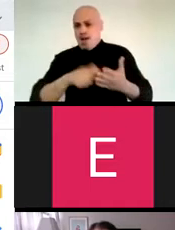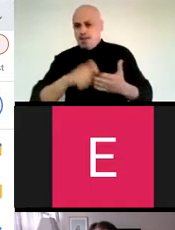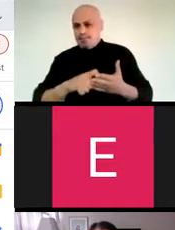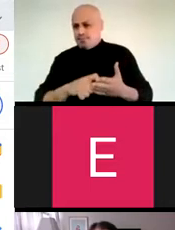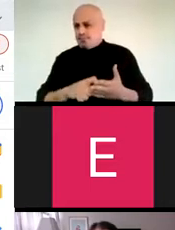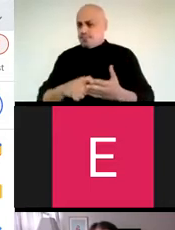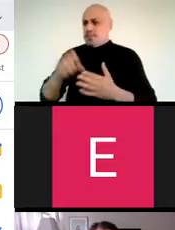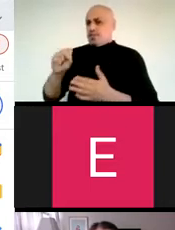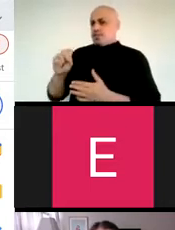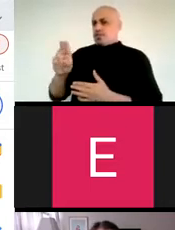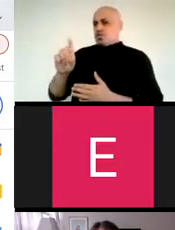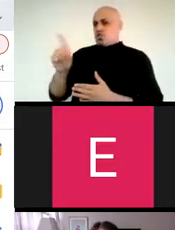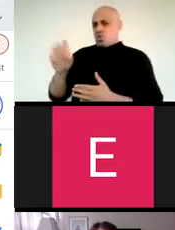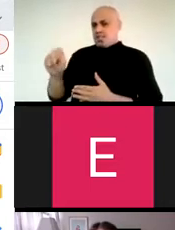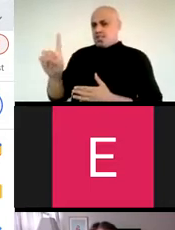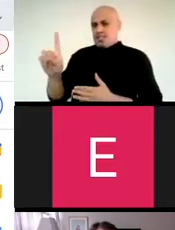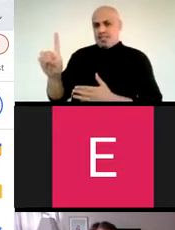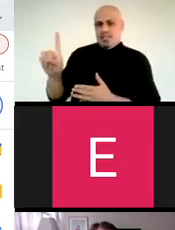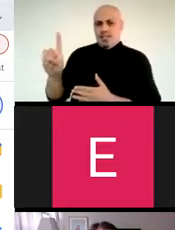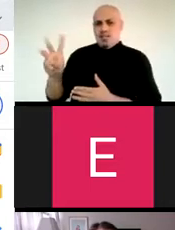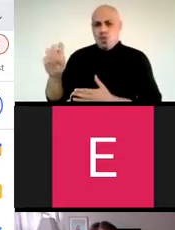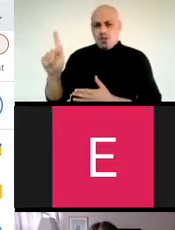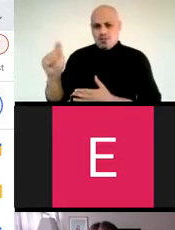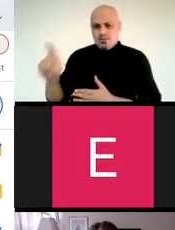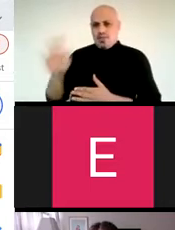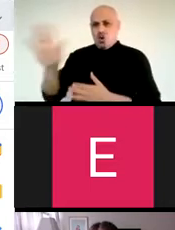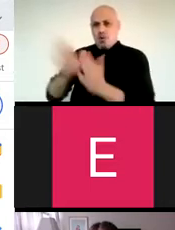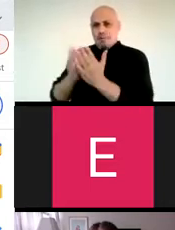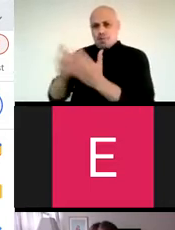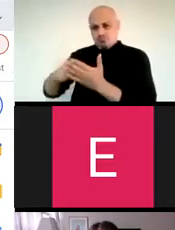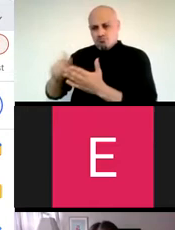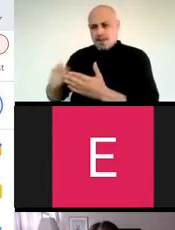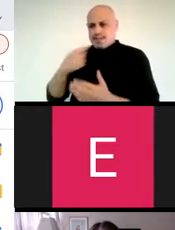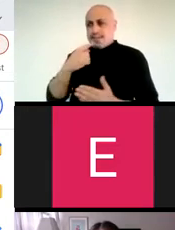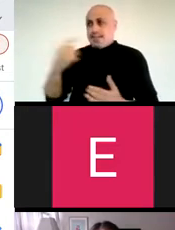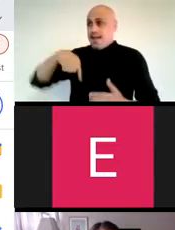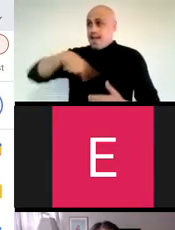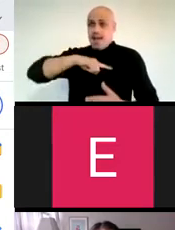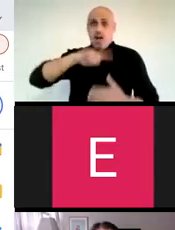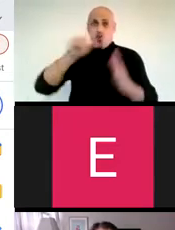to writing. And, Susan D. Bloom notes this in her book, Ungrading when she states that our entire